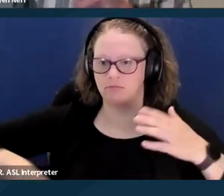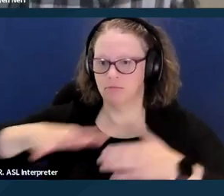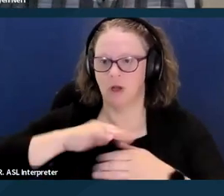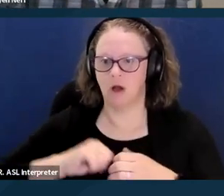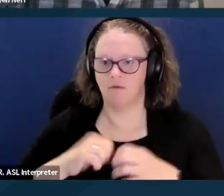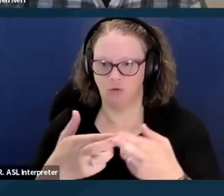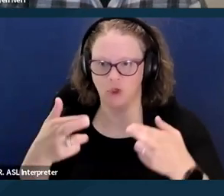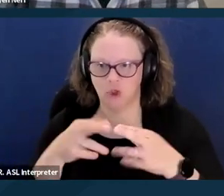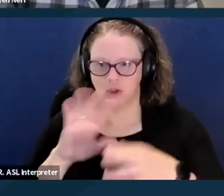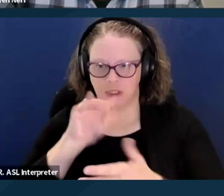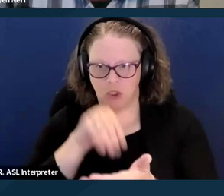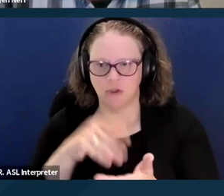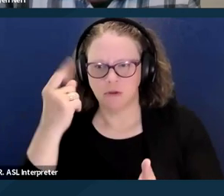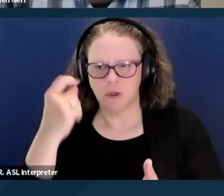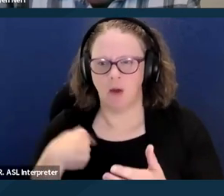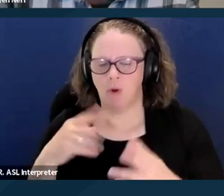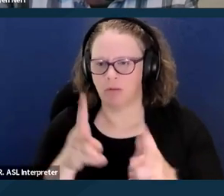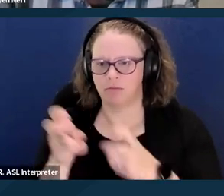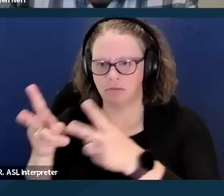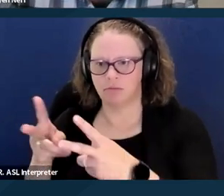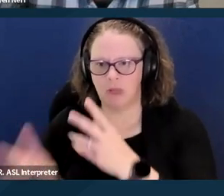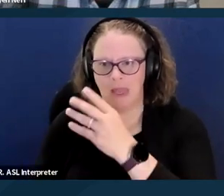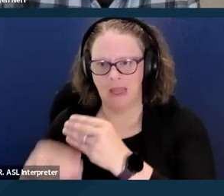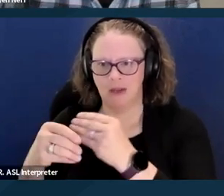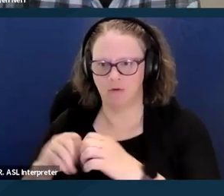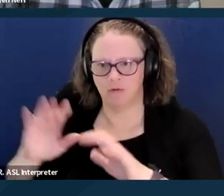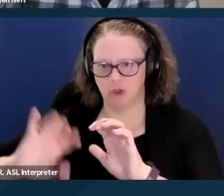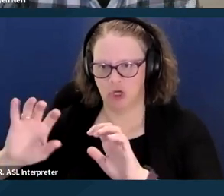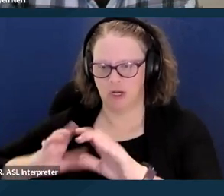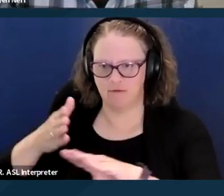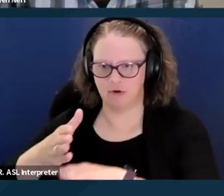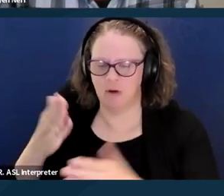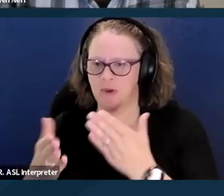Excuse me, I can add that to the chat after, or Sylvia, if you have a second to look up those areas.